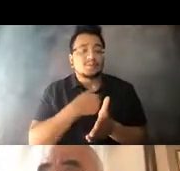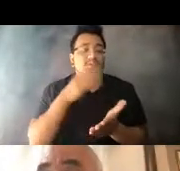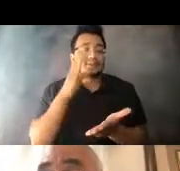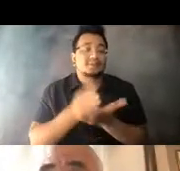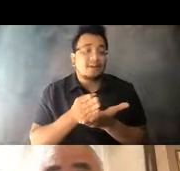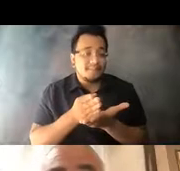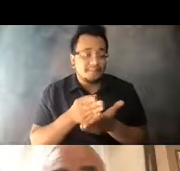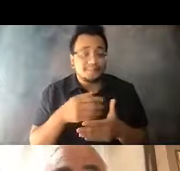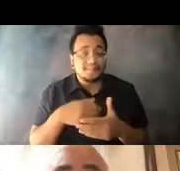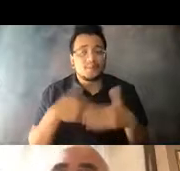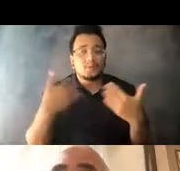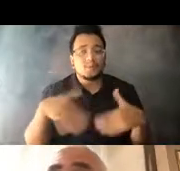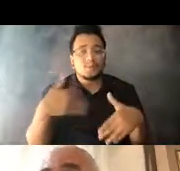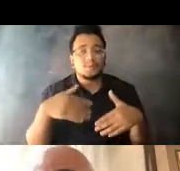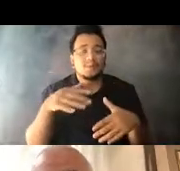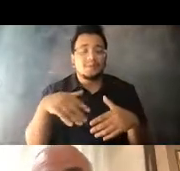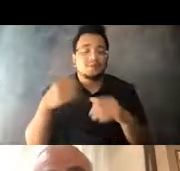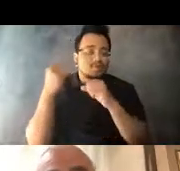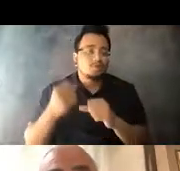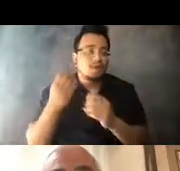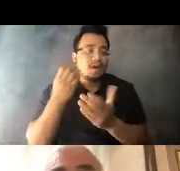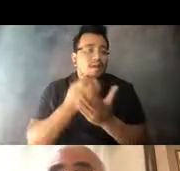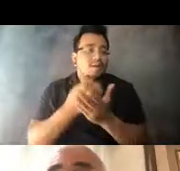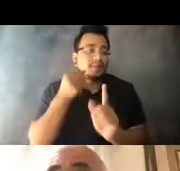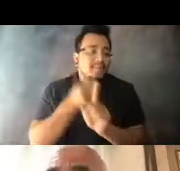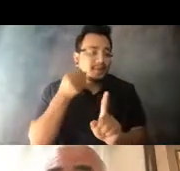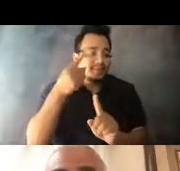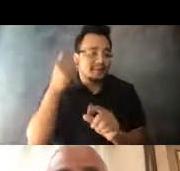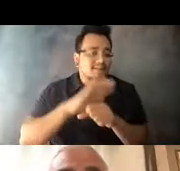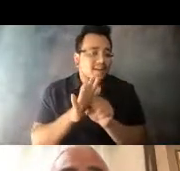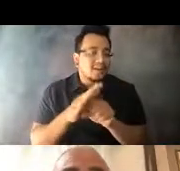heart by the economic impacts of the pandemic. 14:38:31 We wanted to be very sensitive to that.